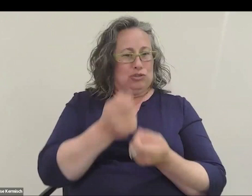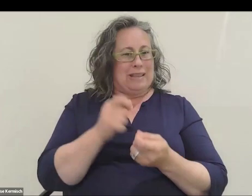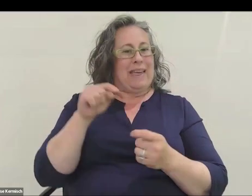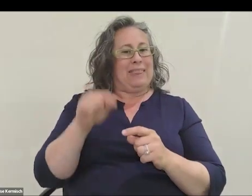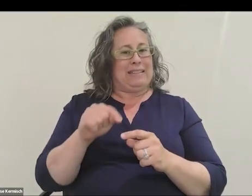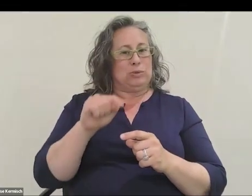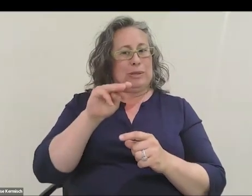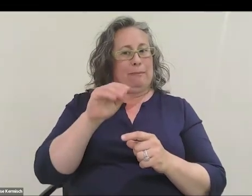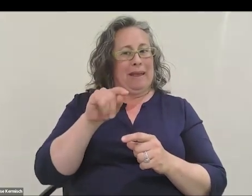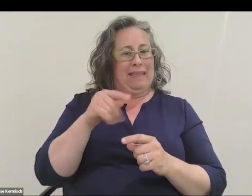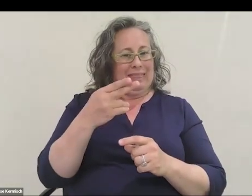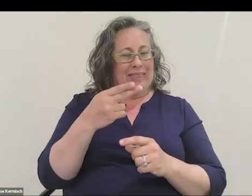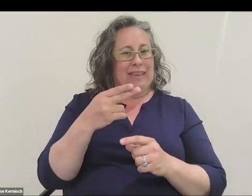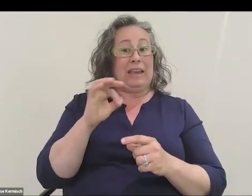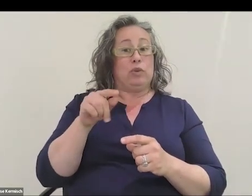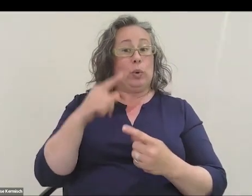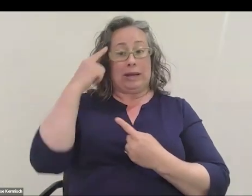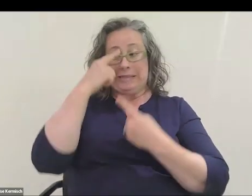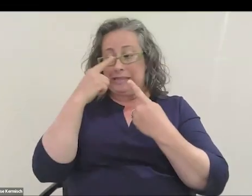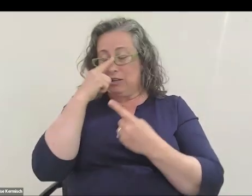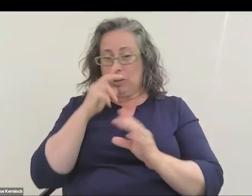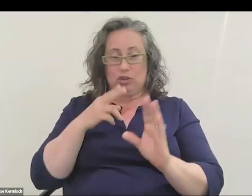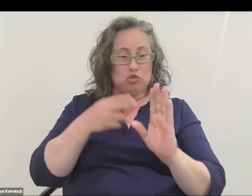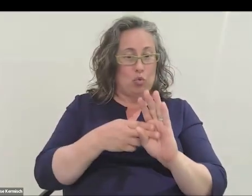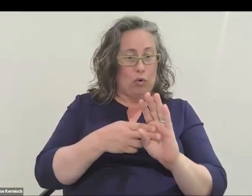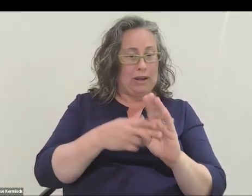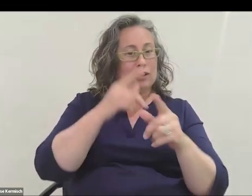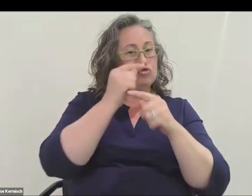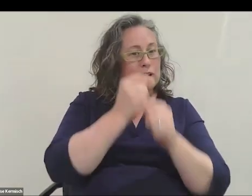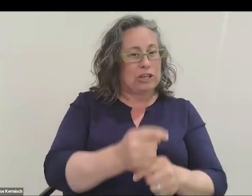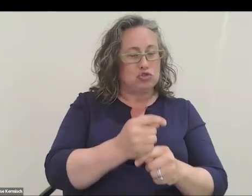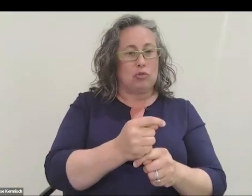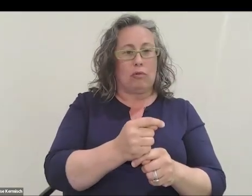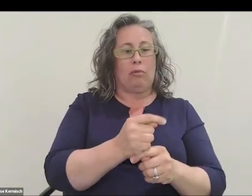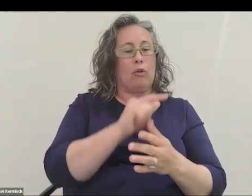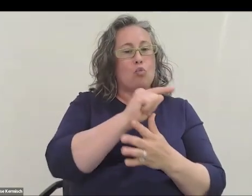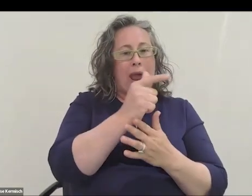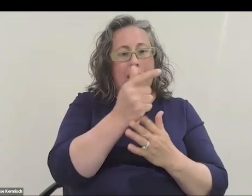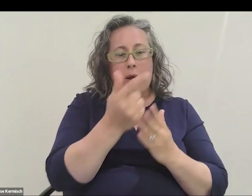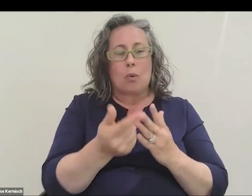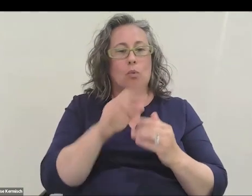If you were considering even joining the traditional route, getting on the traditional route of being a NASA